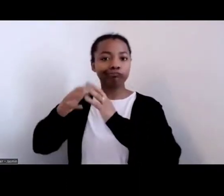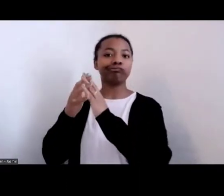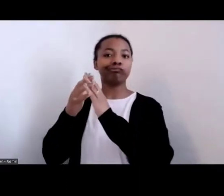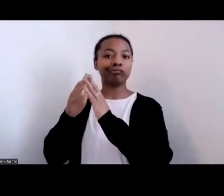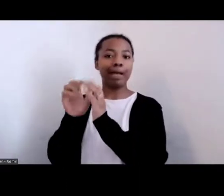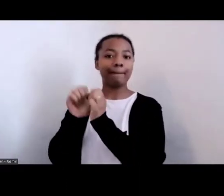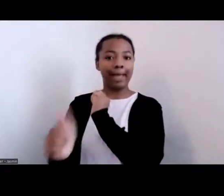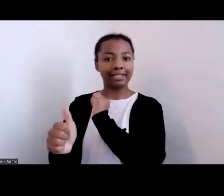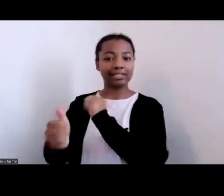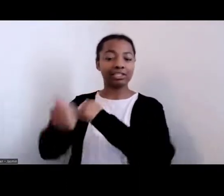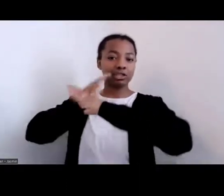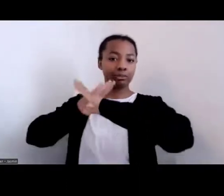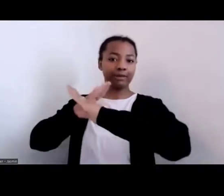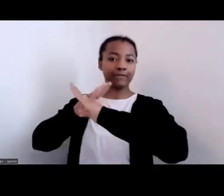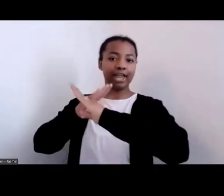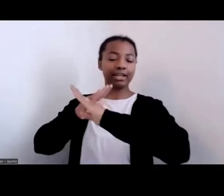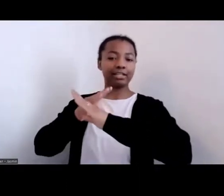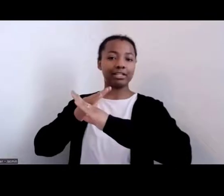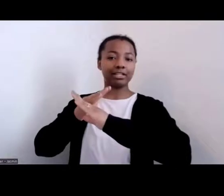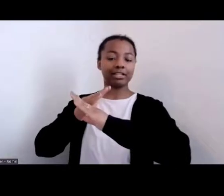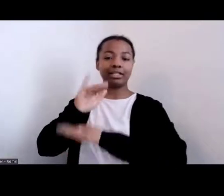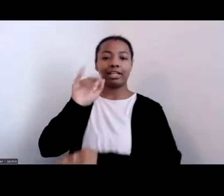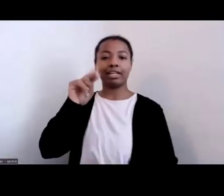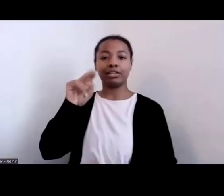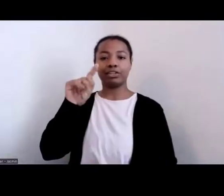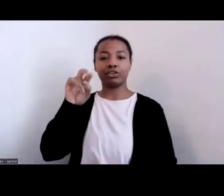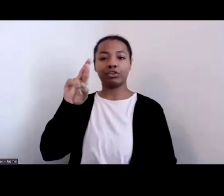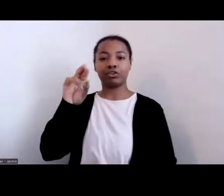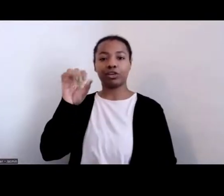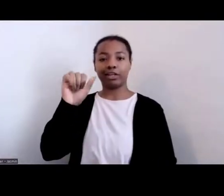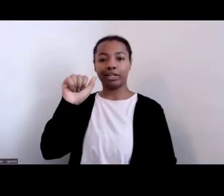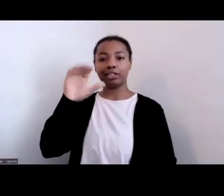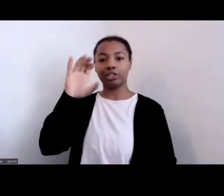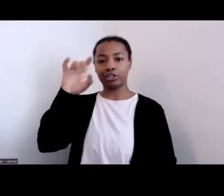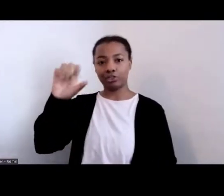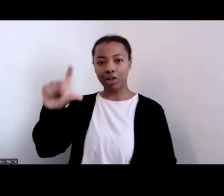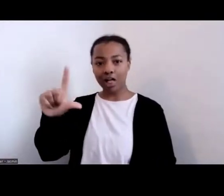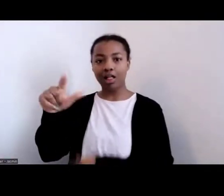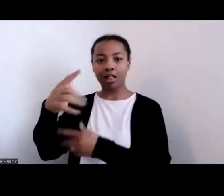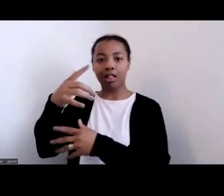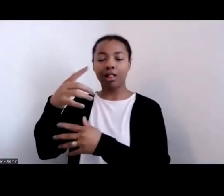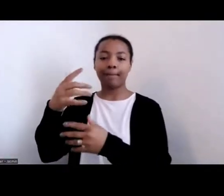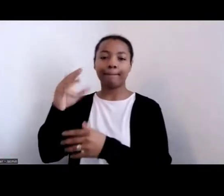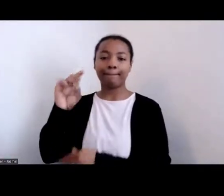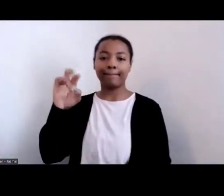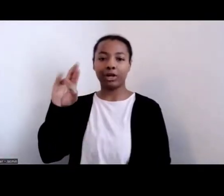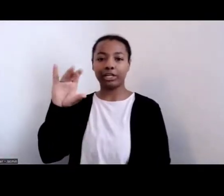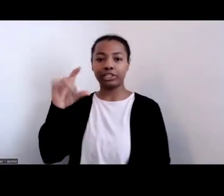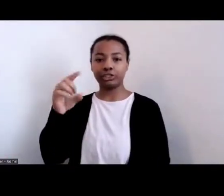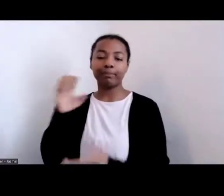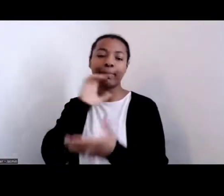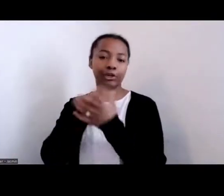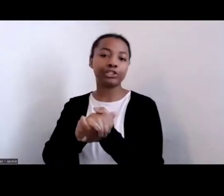Because with that intermingling, there was a power source there.